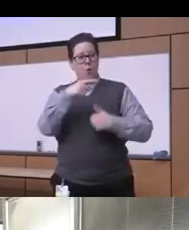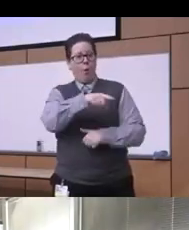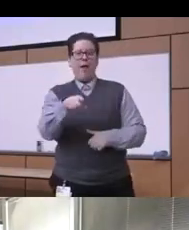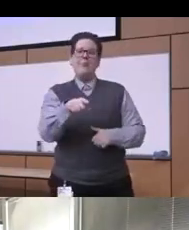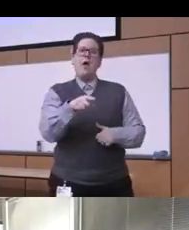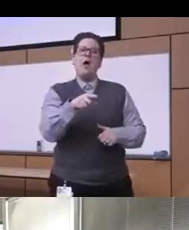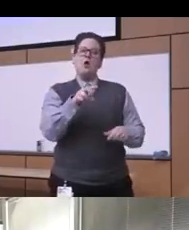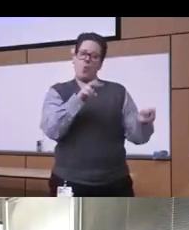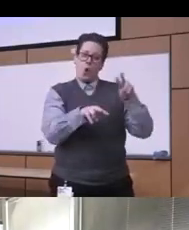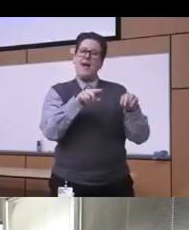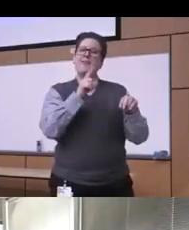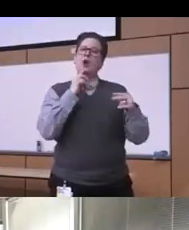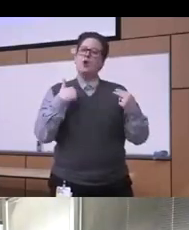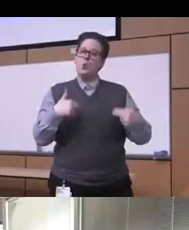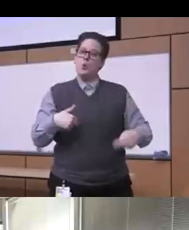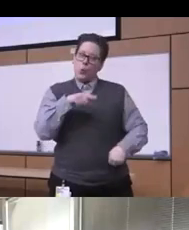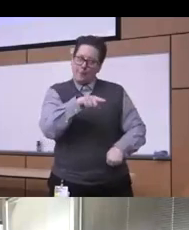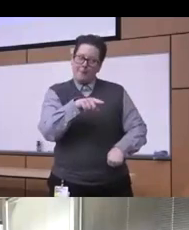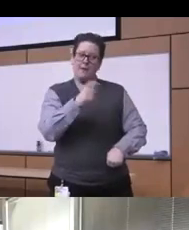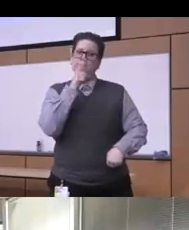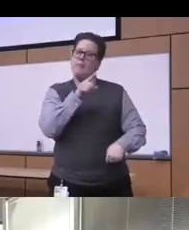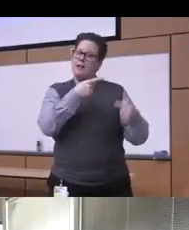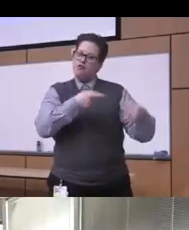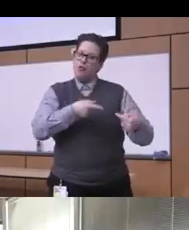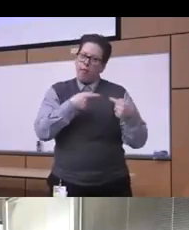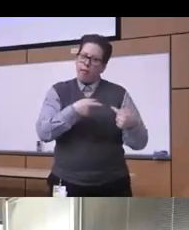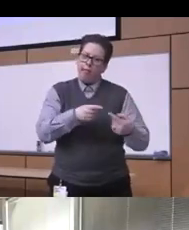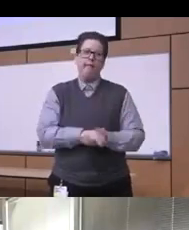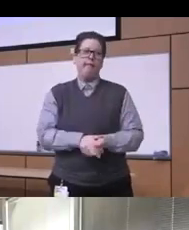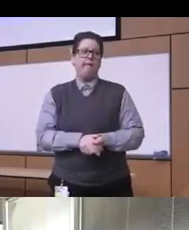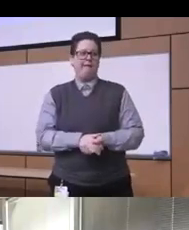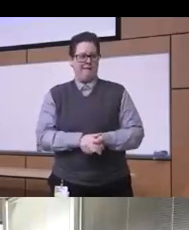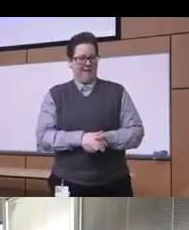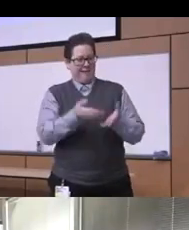you know these people struggle we we these are human beings who are struggling who are